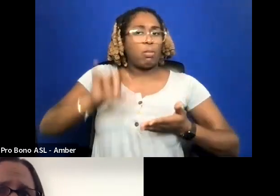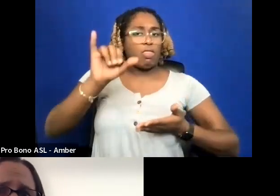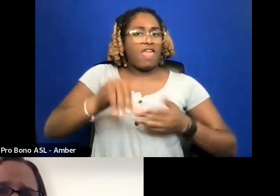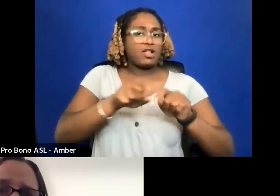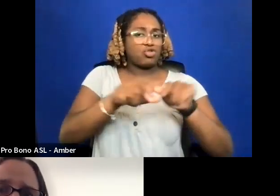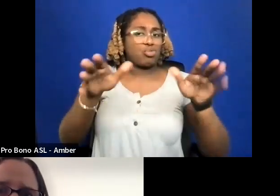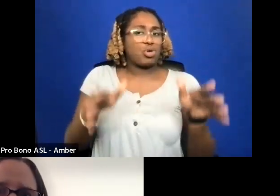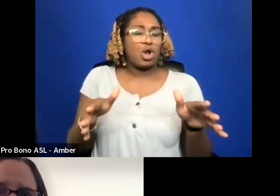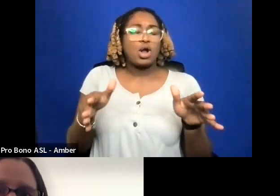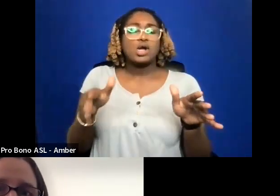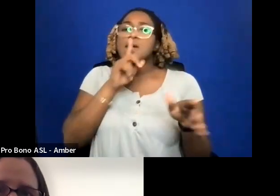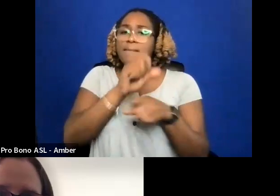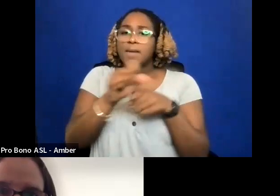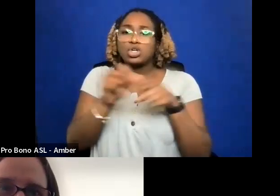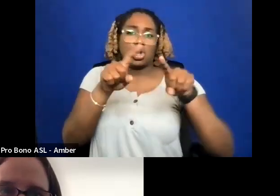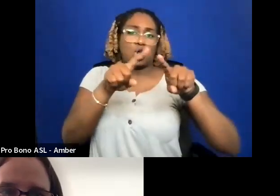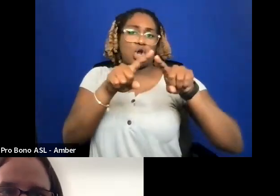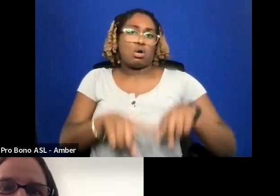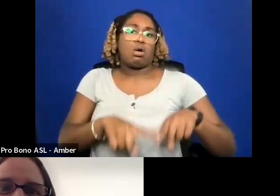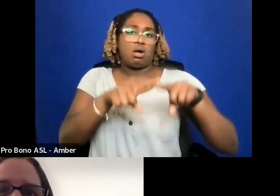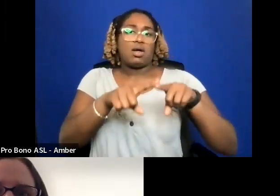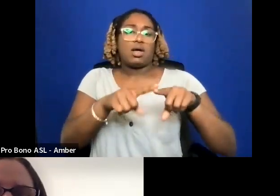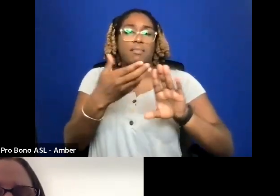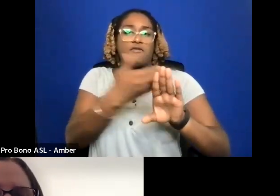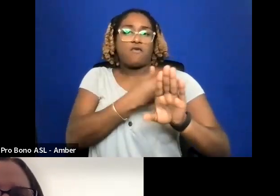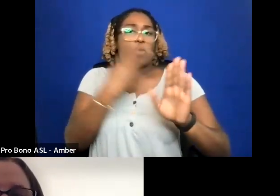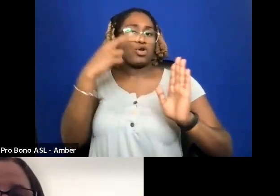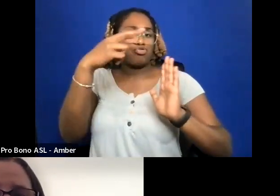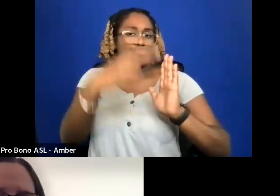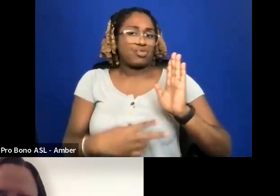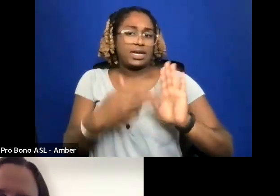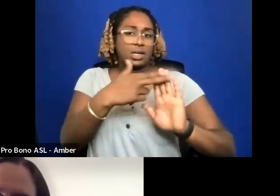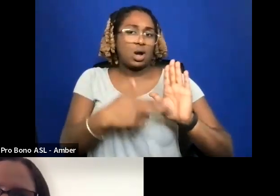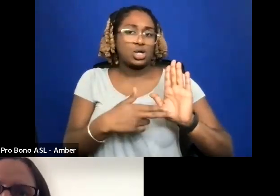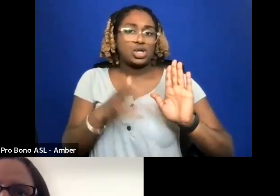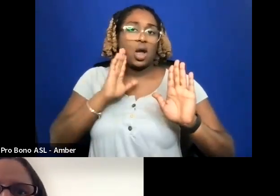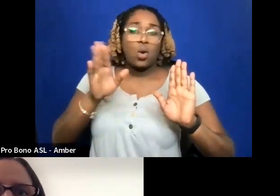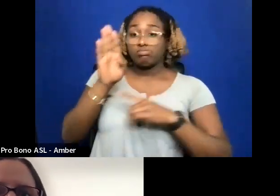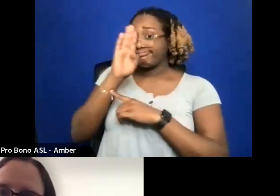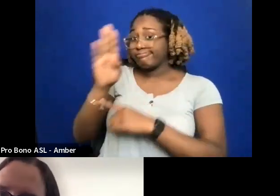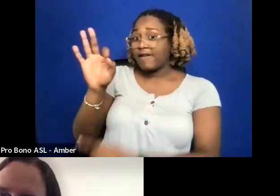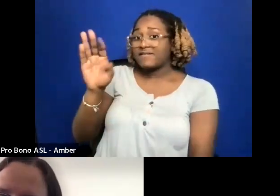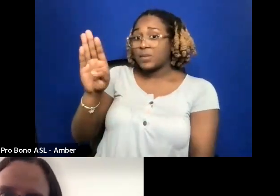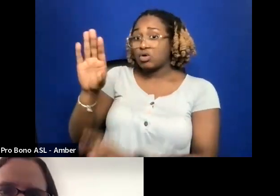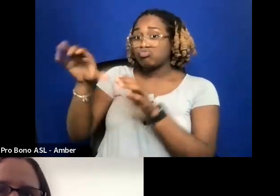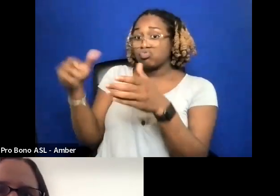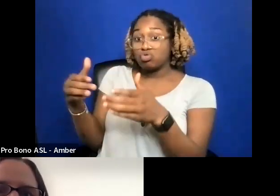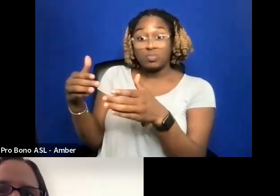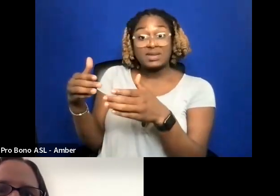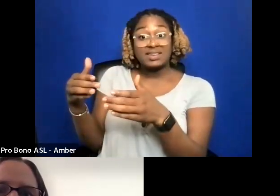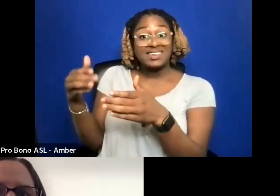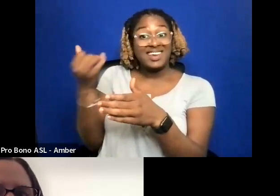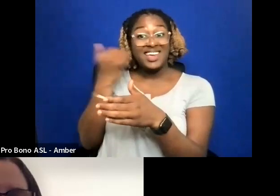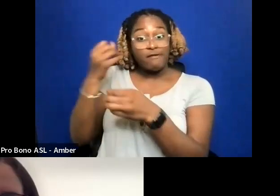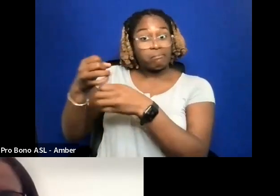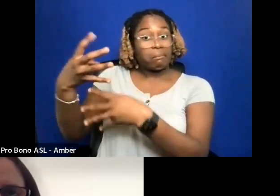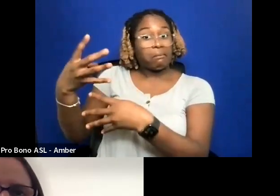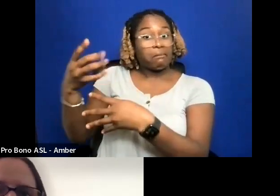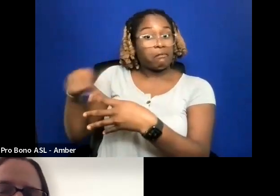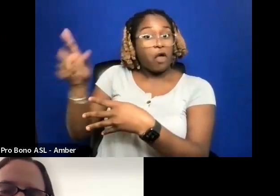AT THEIR CONTRACT. I WOULD GO ON TO THAT FACEBOOK GROUP AND SEE IF ANYBODY HAS HEARD OF THEM, IF